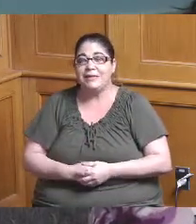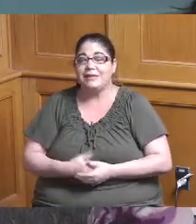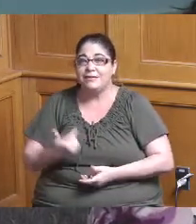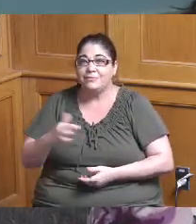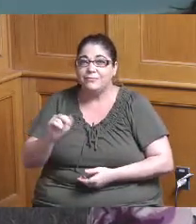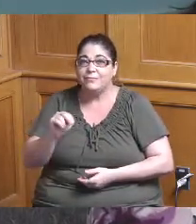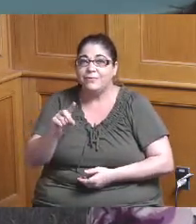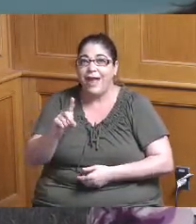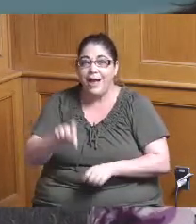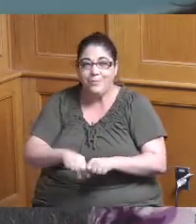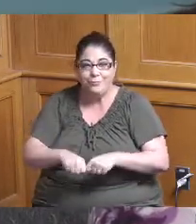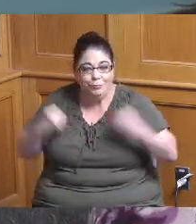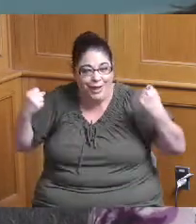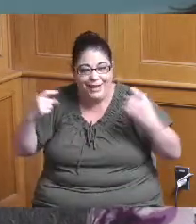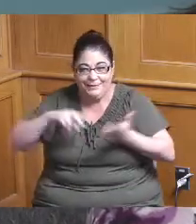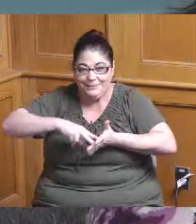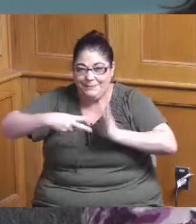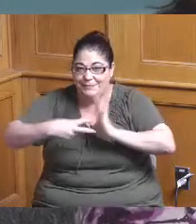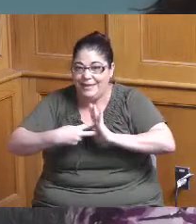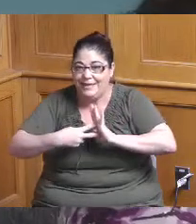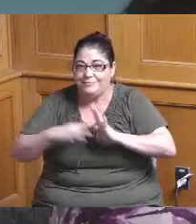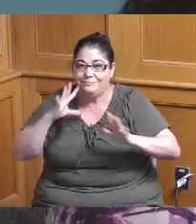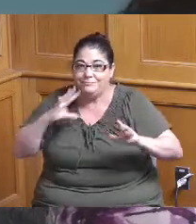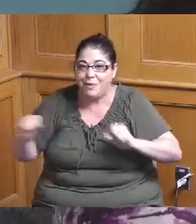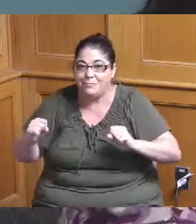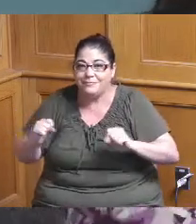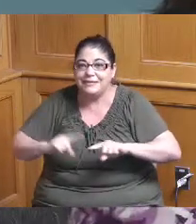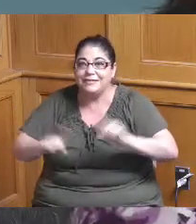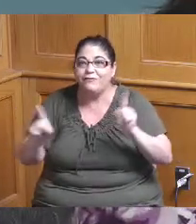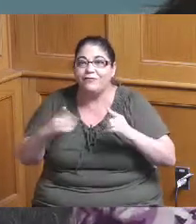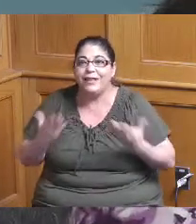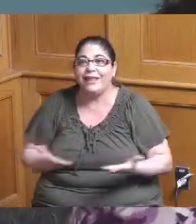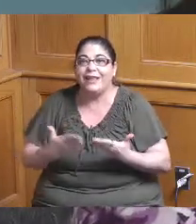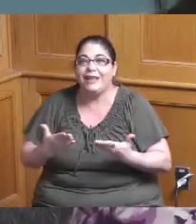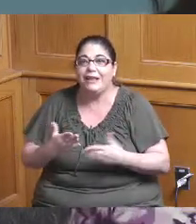too many counties that have it I've seen it at the state level to have this fellowship